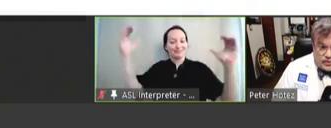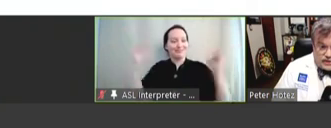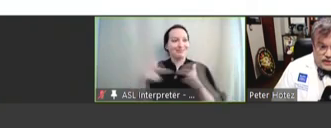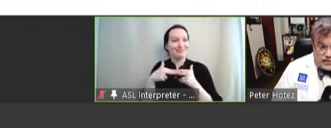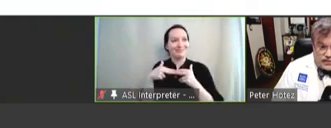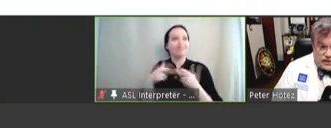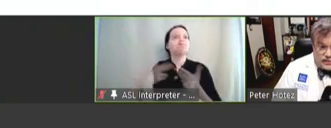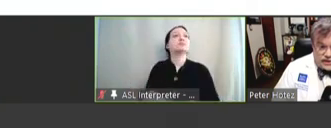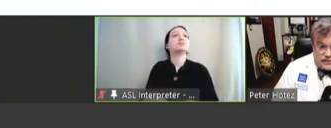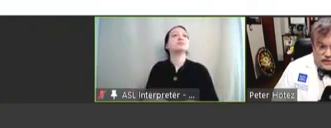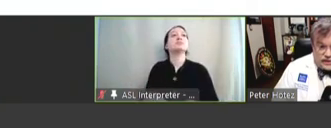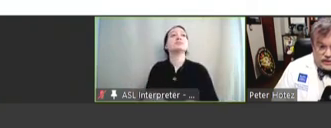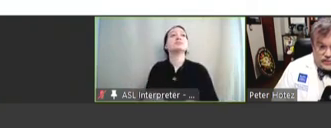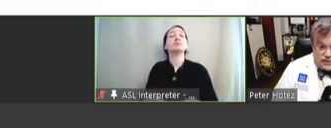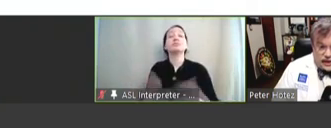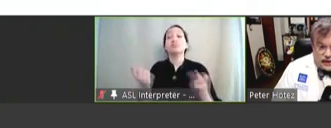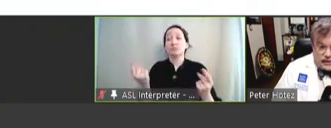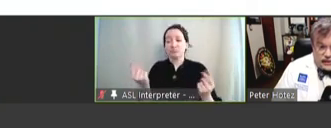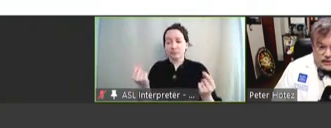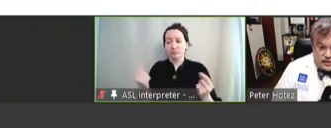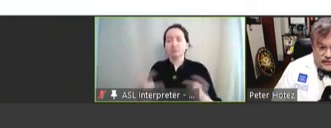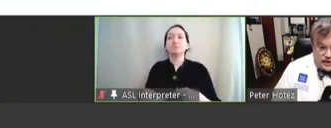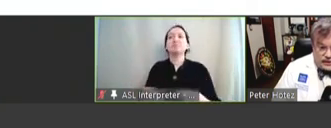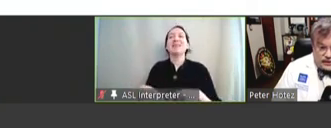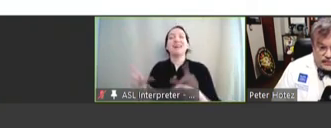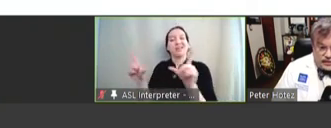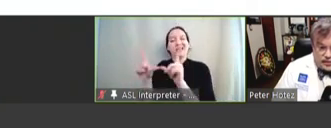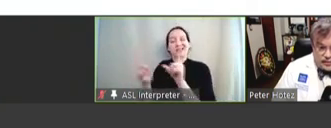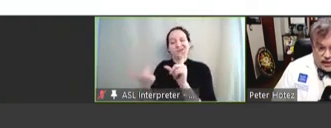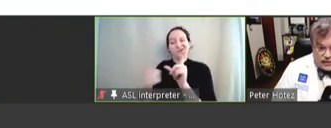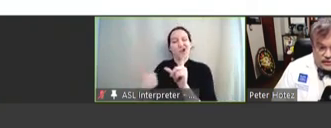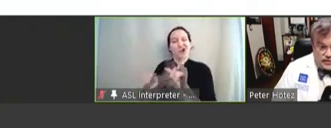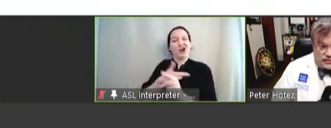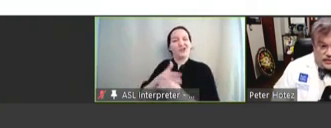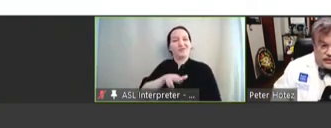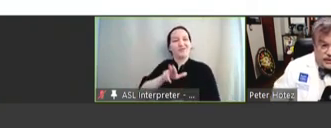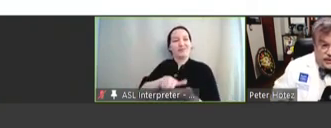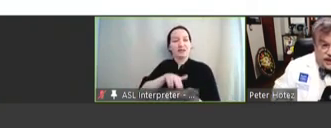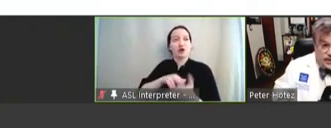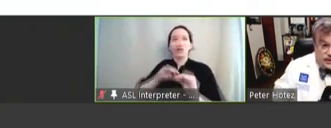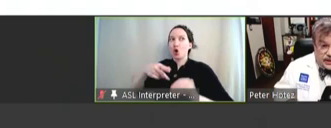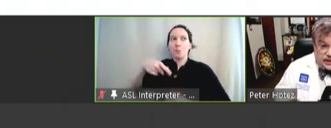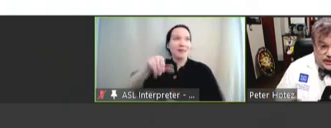What we did was we licensed our vaccine with no patents, no strings attached,